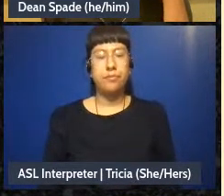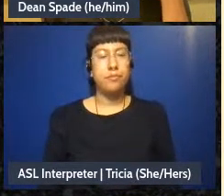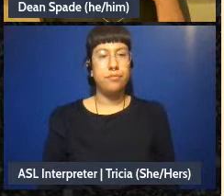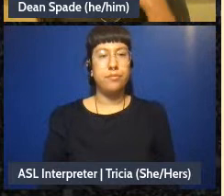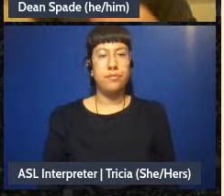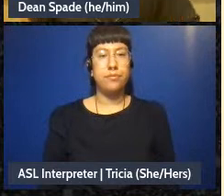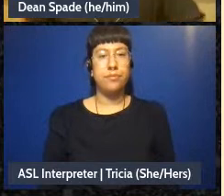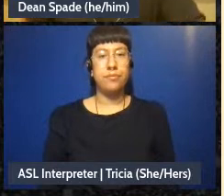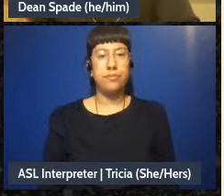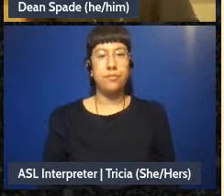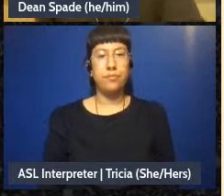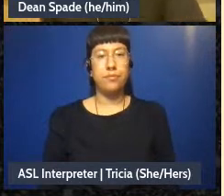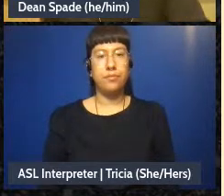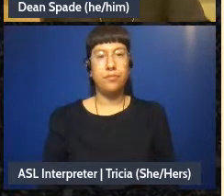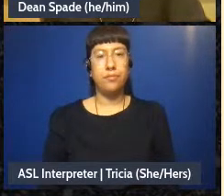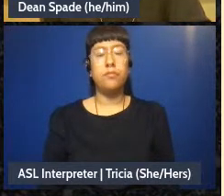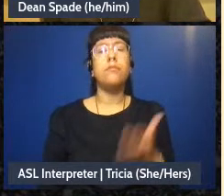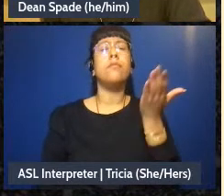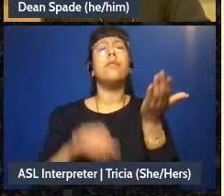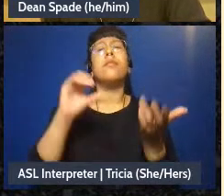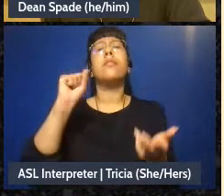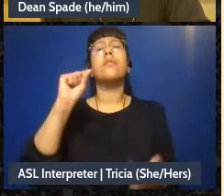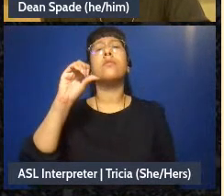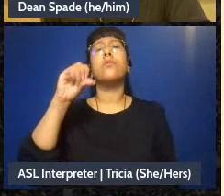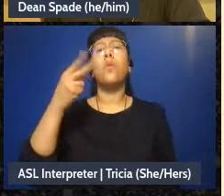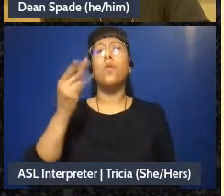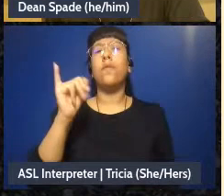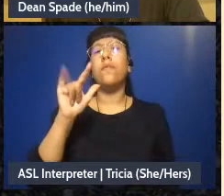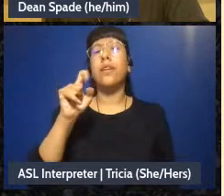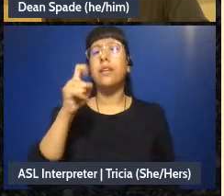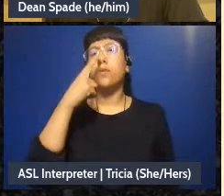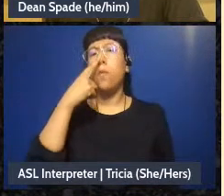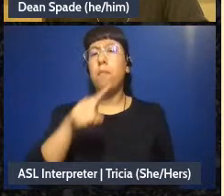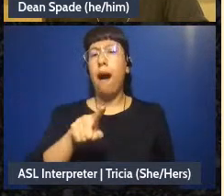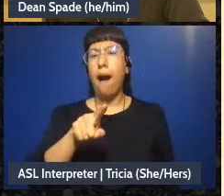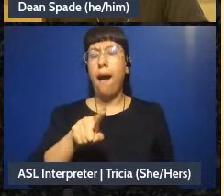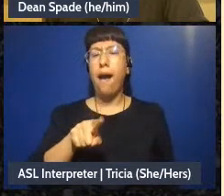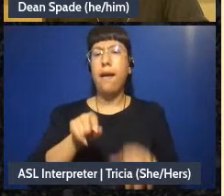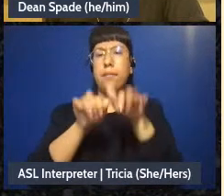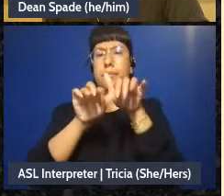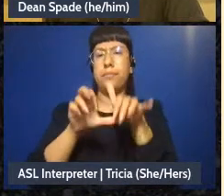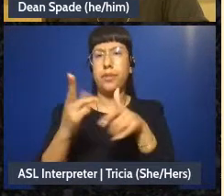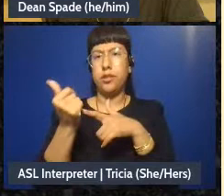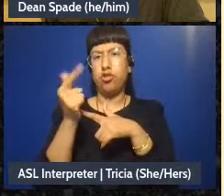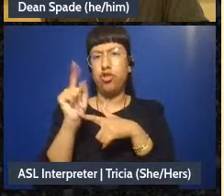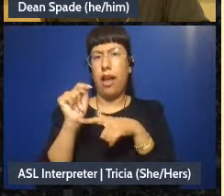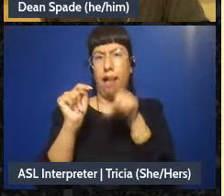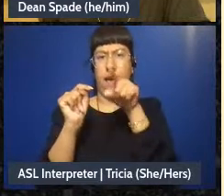So Sophie, if you'd be willing will you put in the chat the link to,